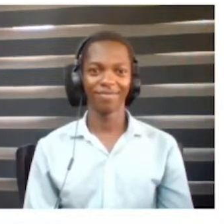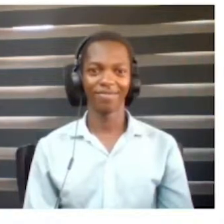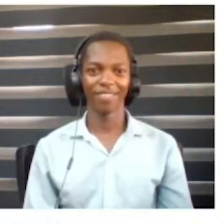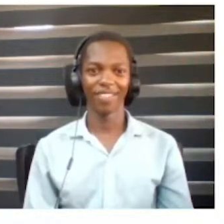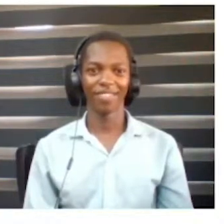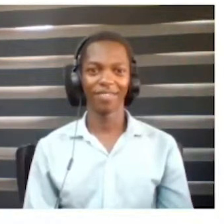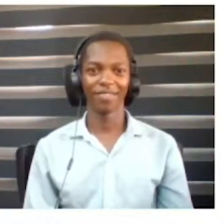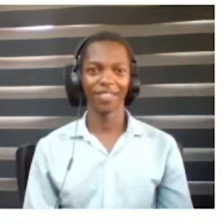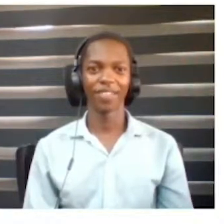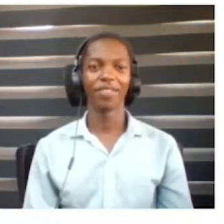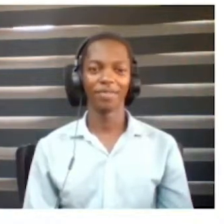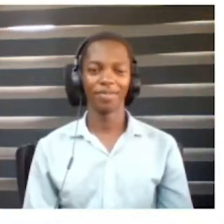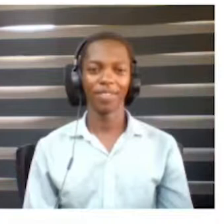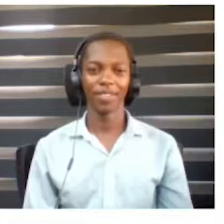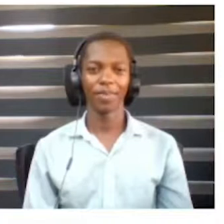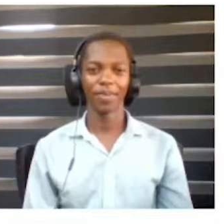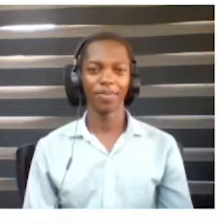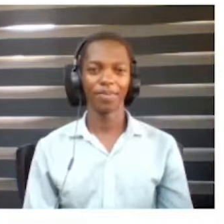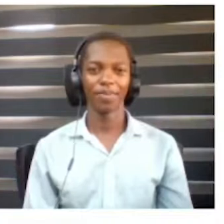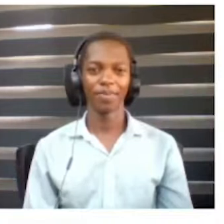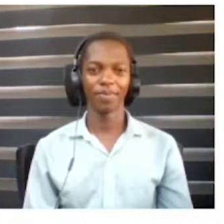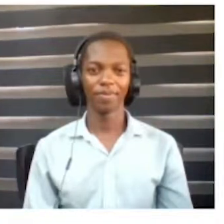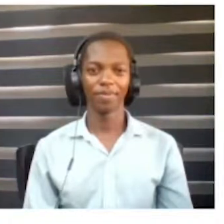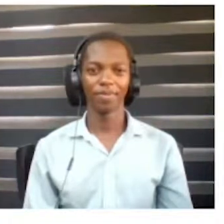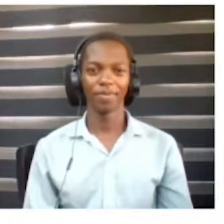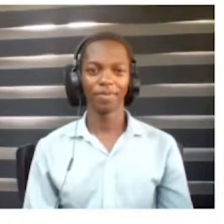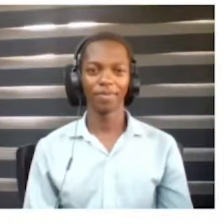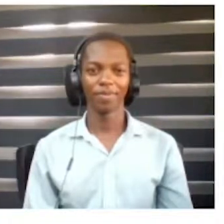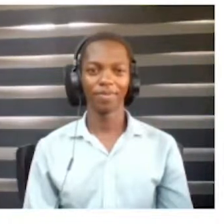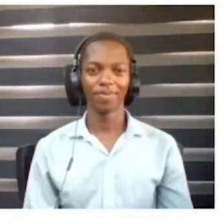that are also accompanied with -- with picture messages